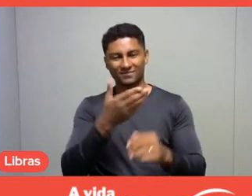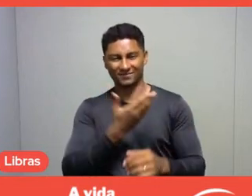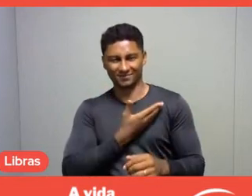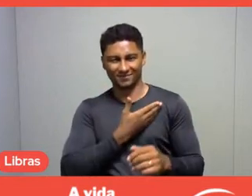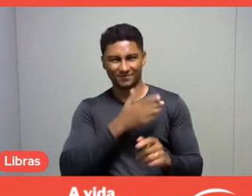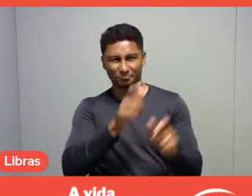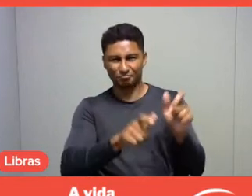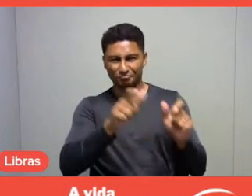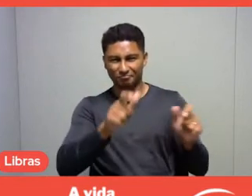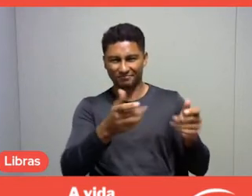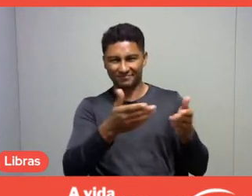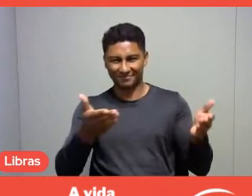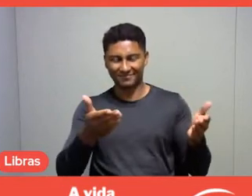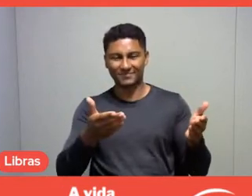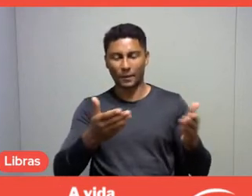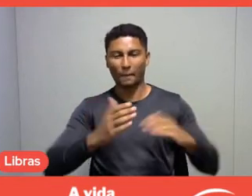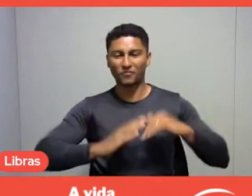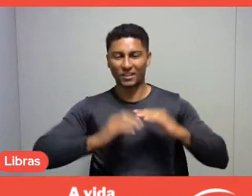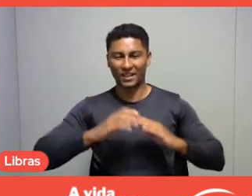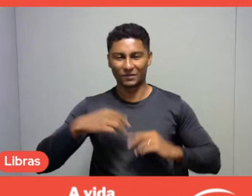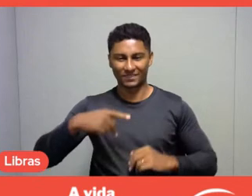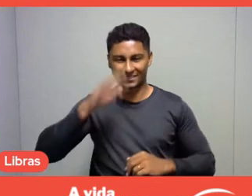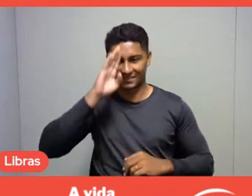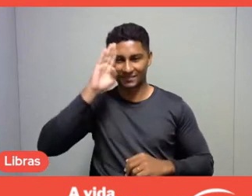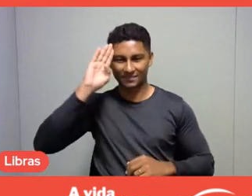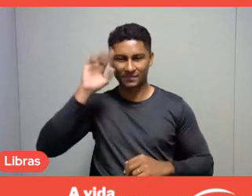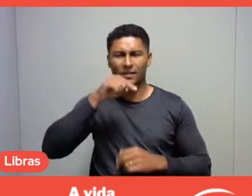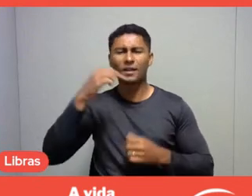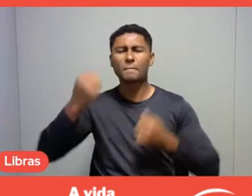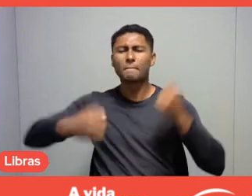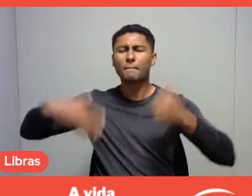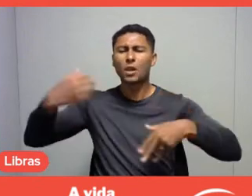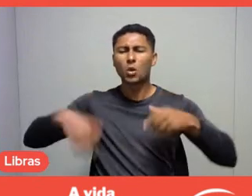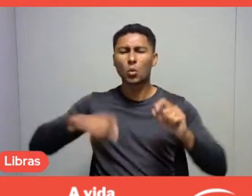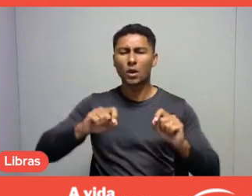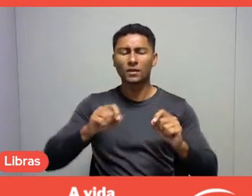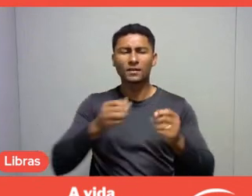they talked a lot about preferences and choices,